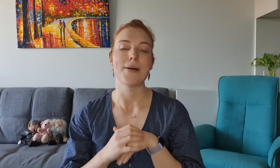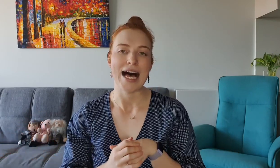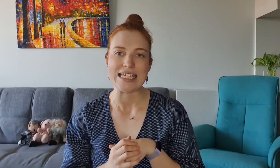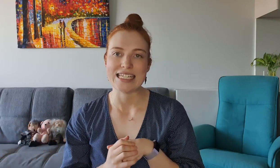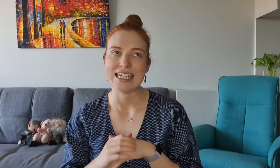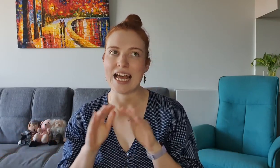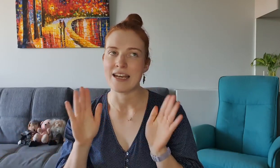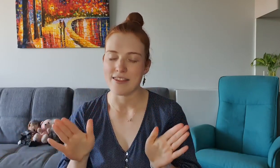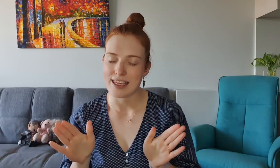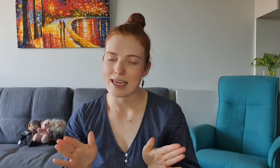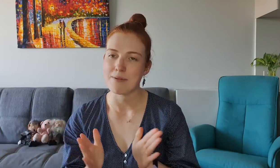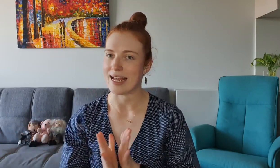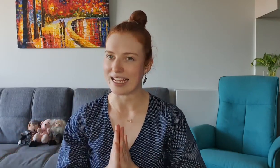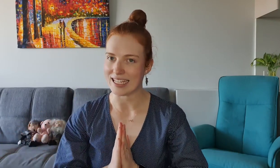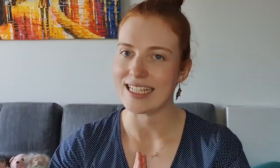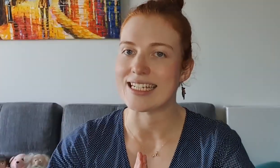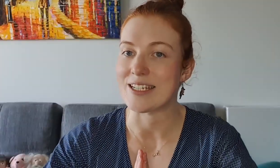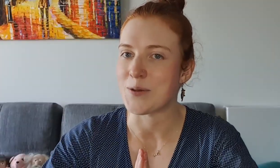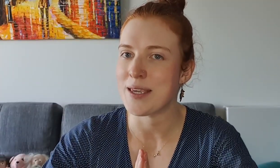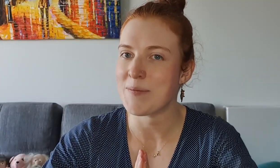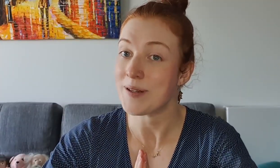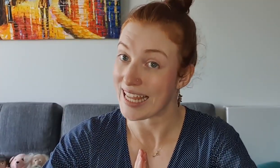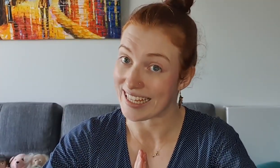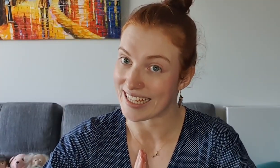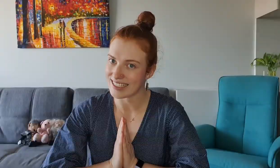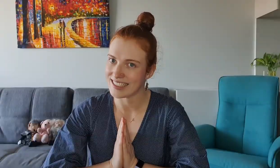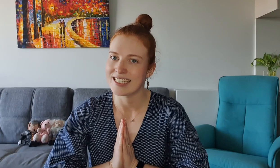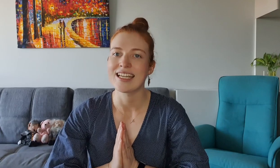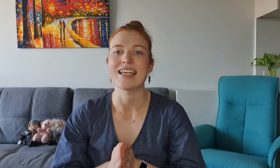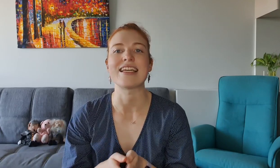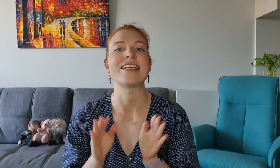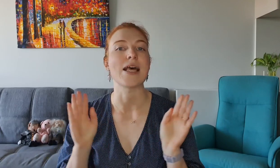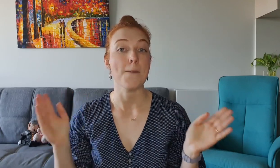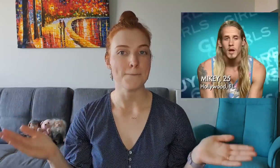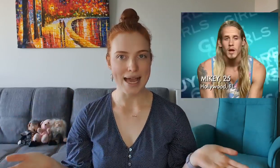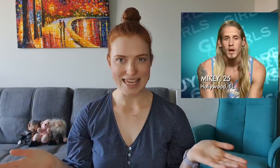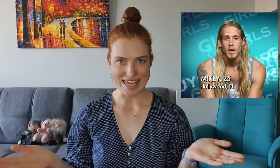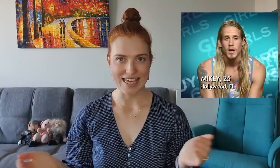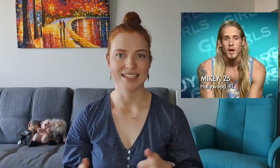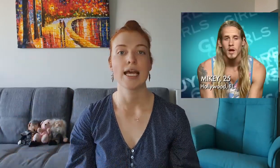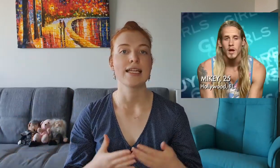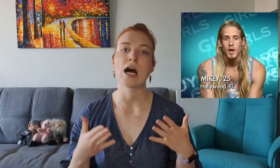but another key player - and I do mean player - is Mikey